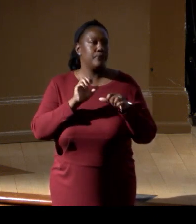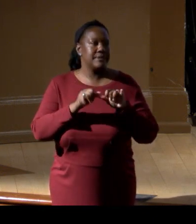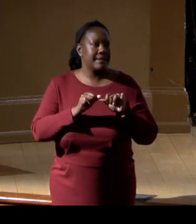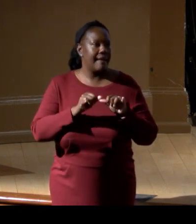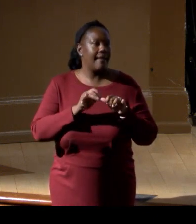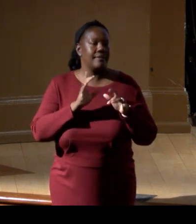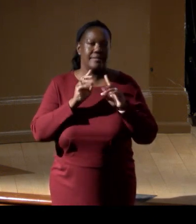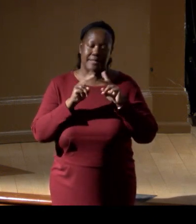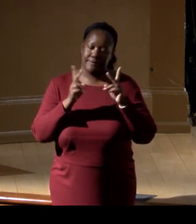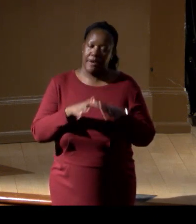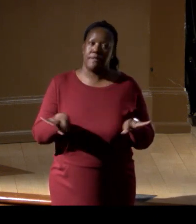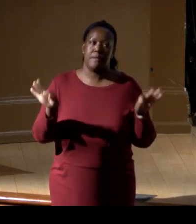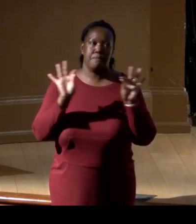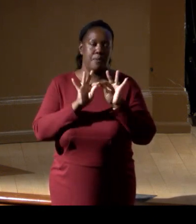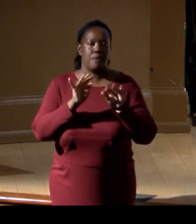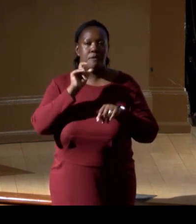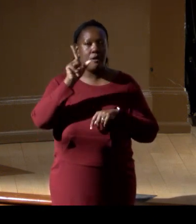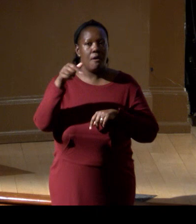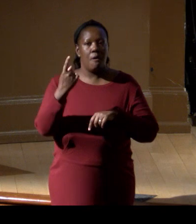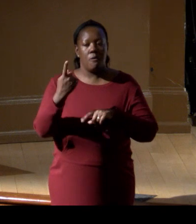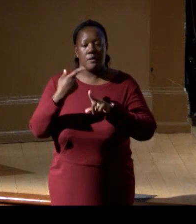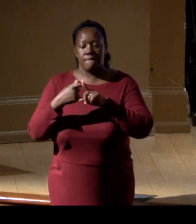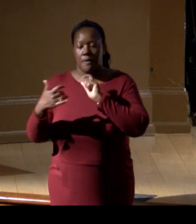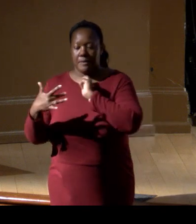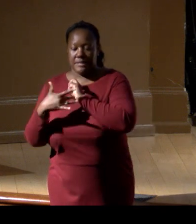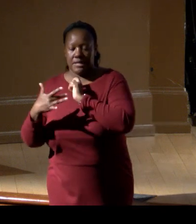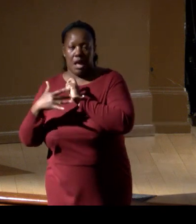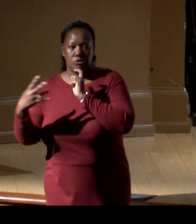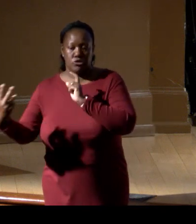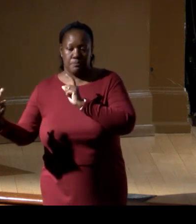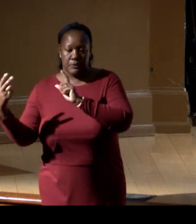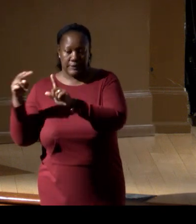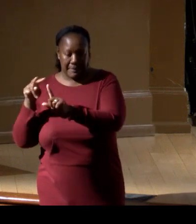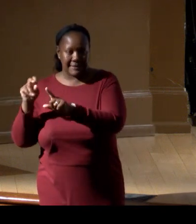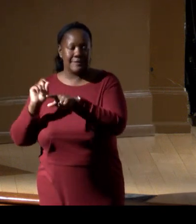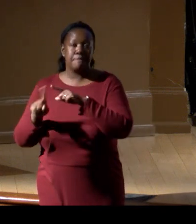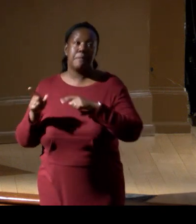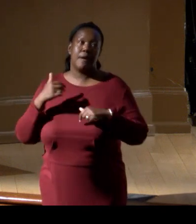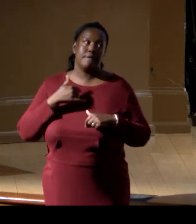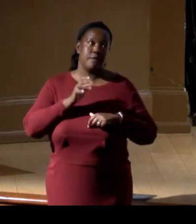not only from a technology development point of view, but an investment point of view,